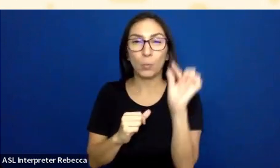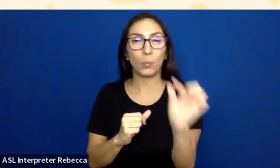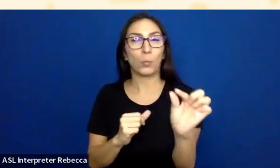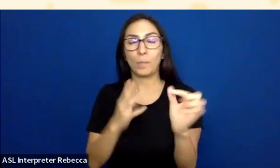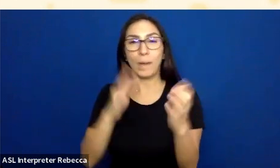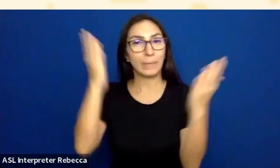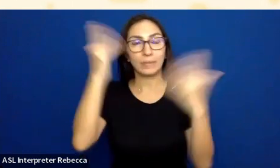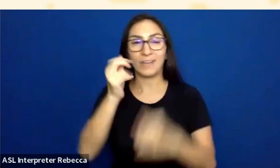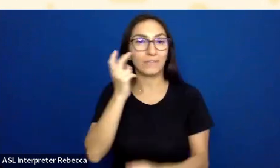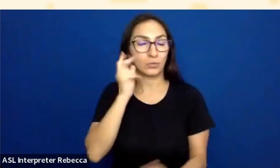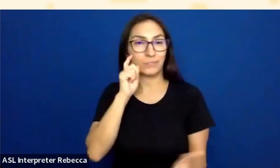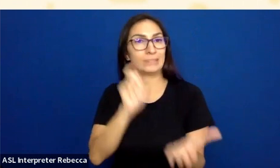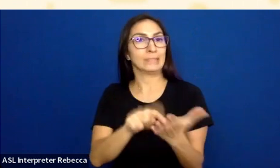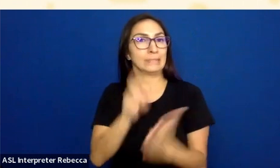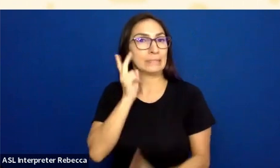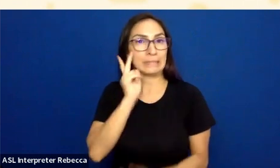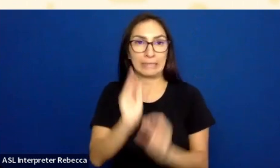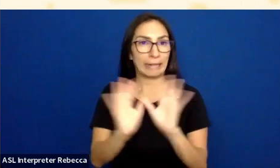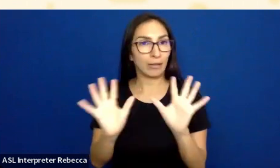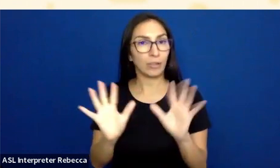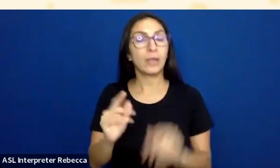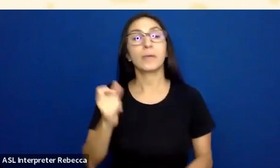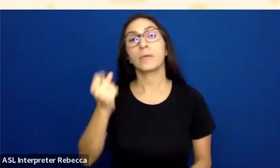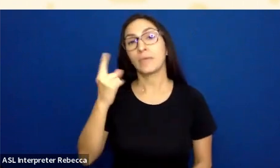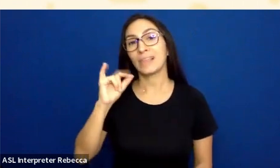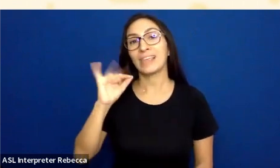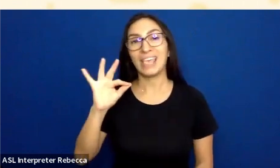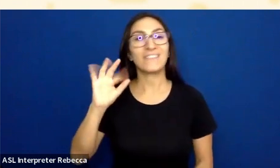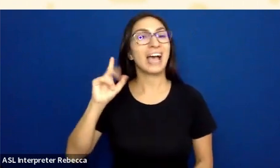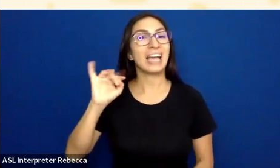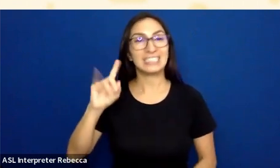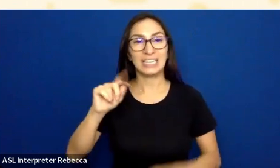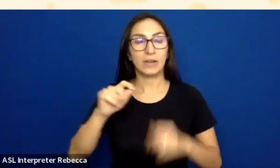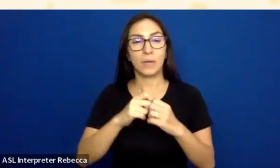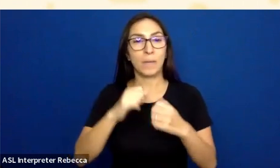Although, if I did darken the checkbox, the checkbox is much darker,